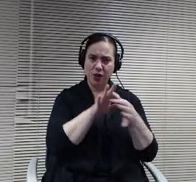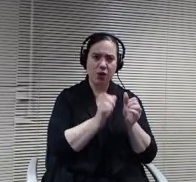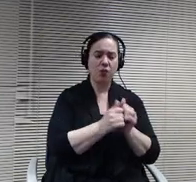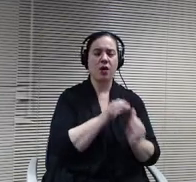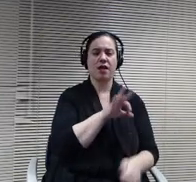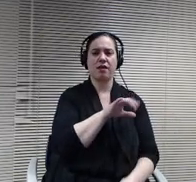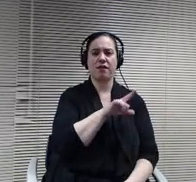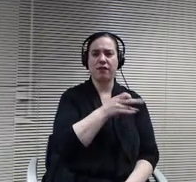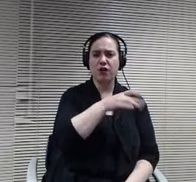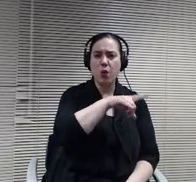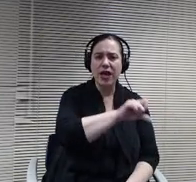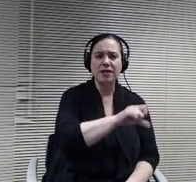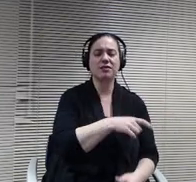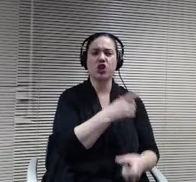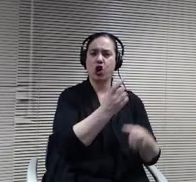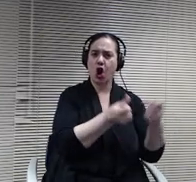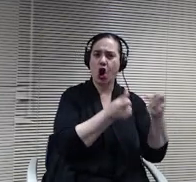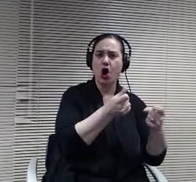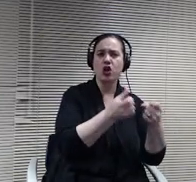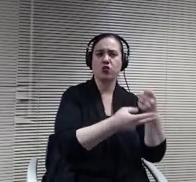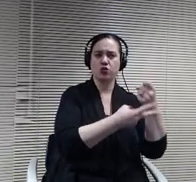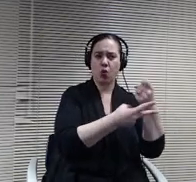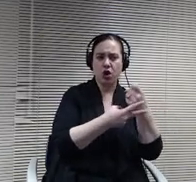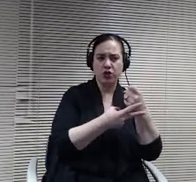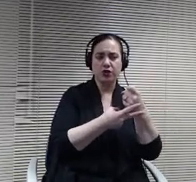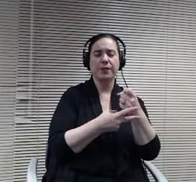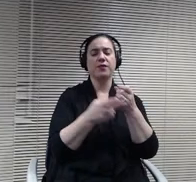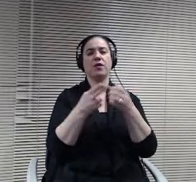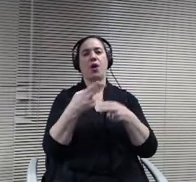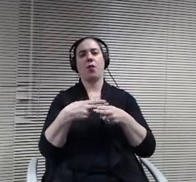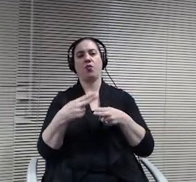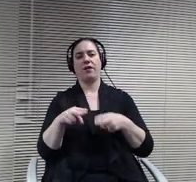Just briefly, Nebraska was another place that we looked at to see what they have done.